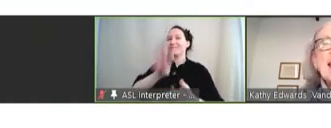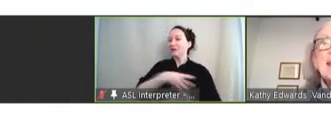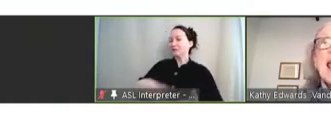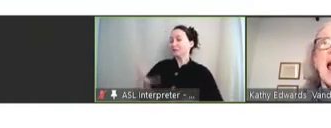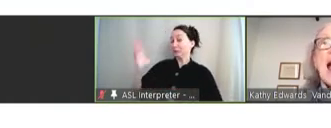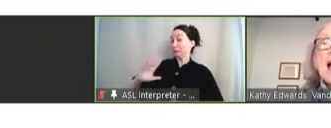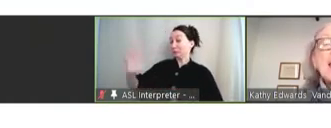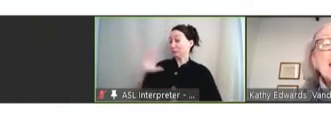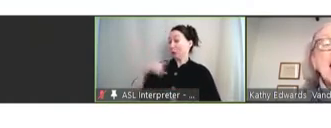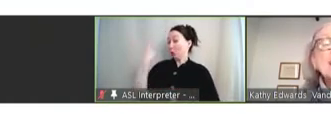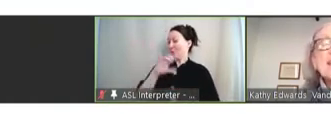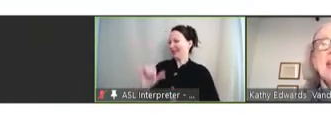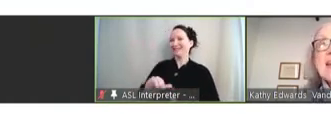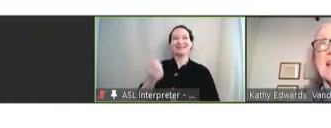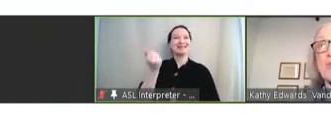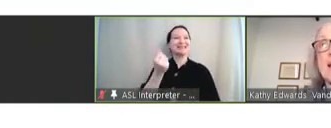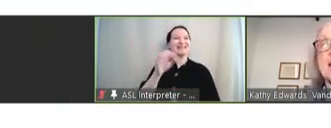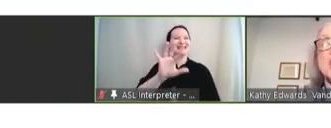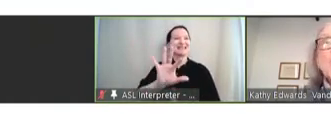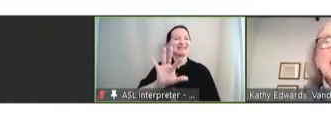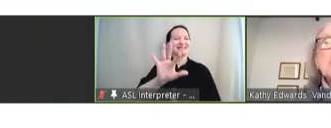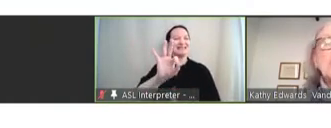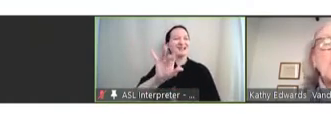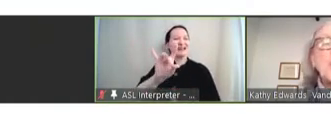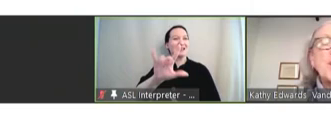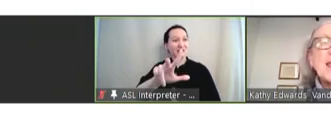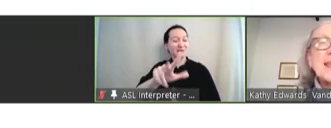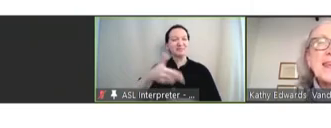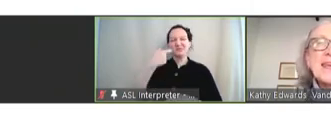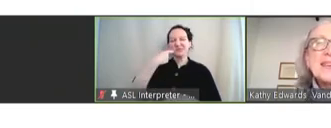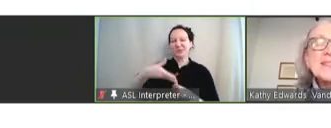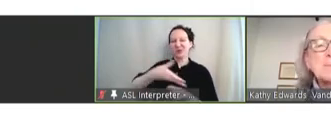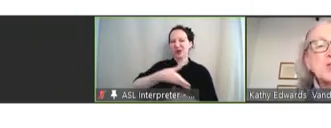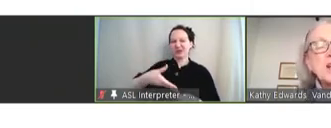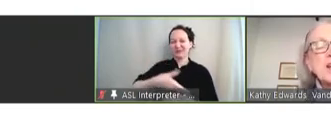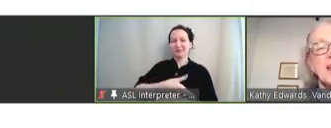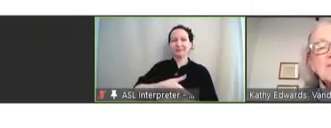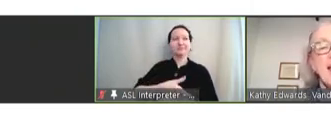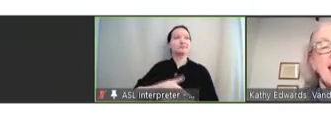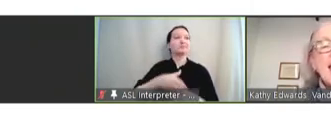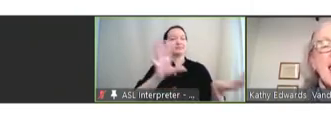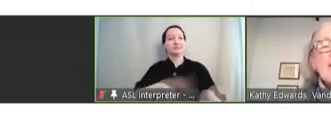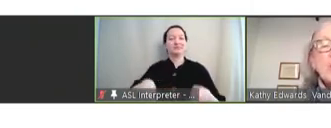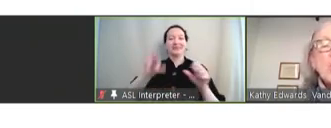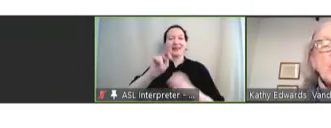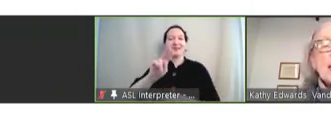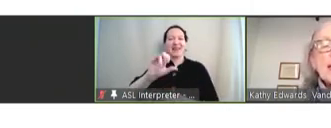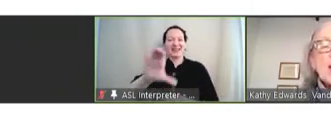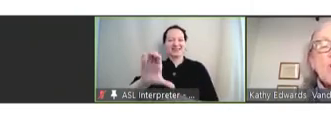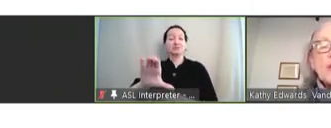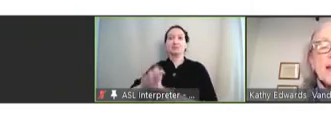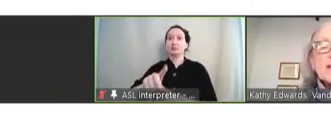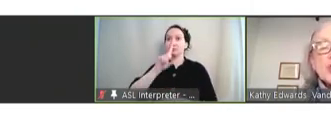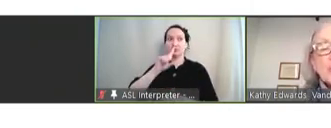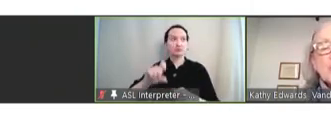in 1983 shortly before the inception of NVAC, there were really only two